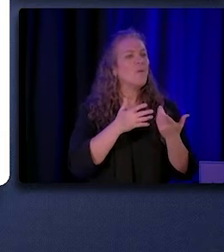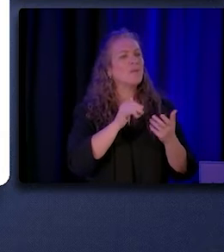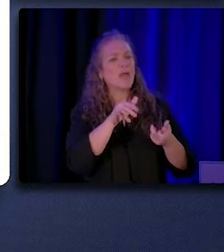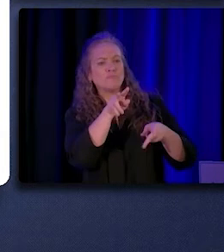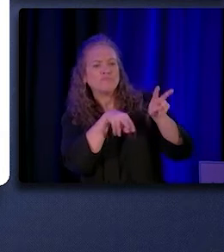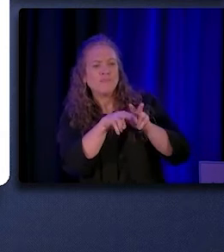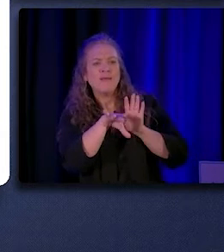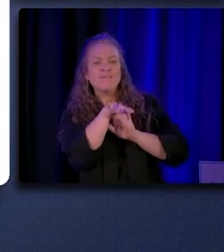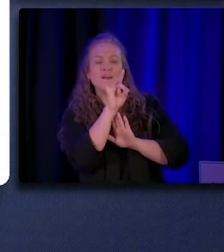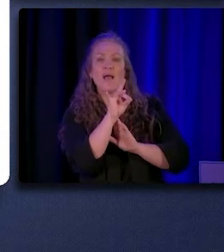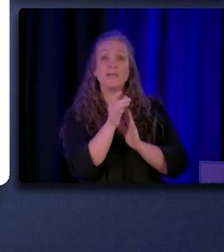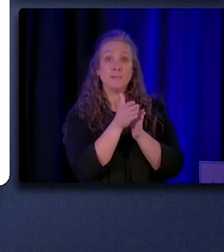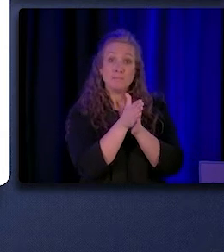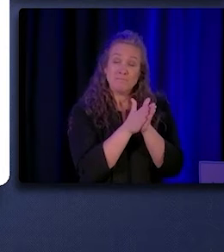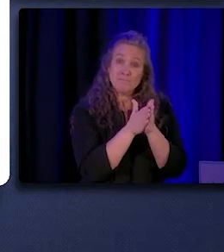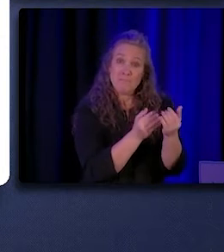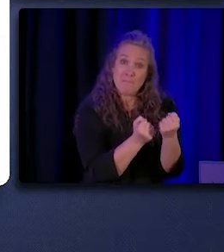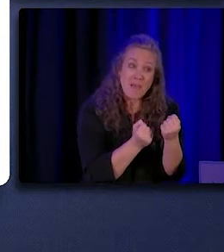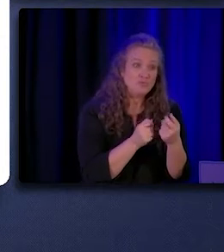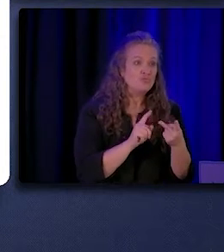"like passion and dedication to the community."